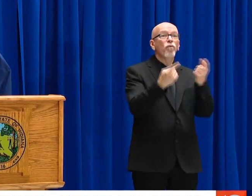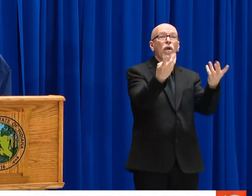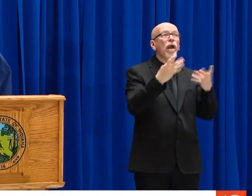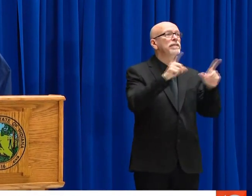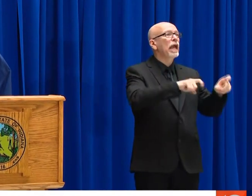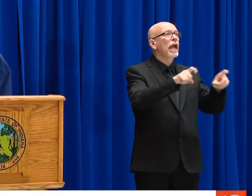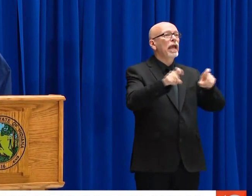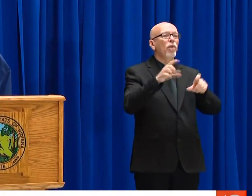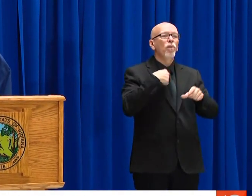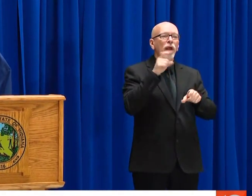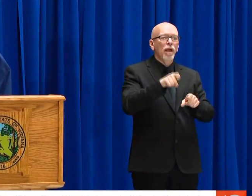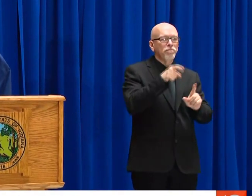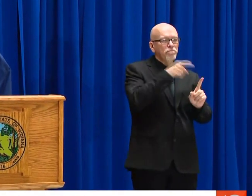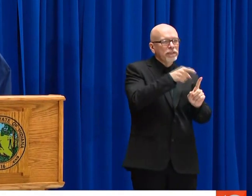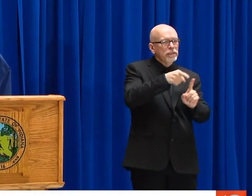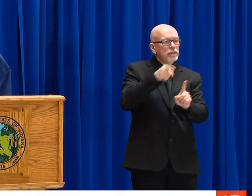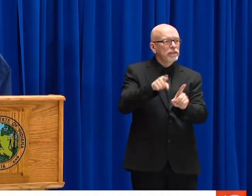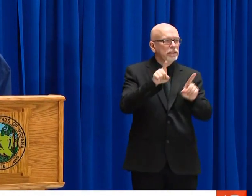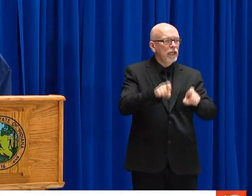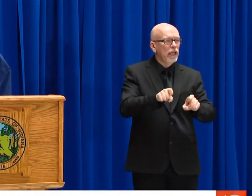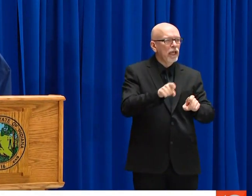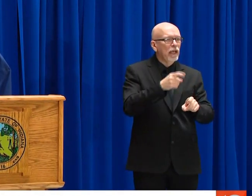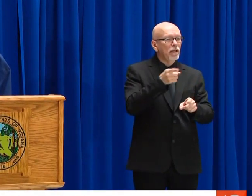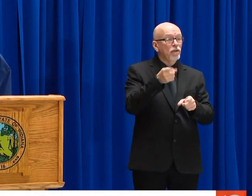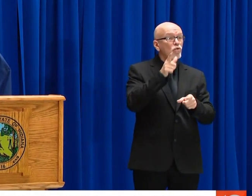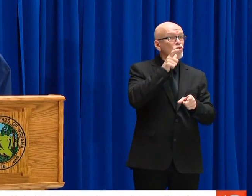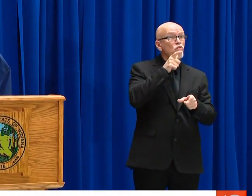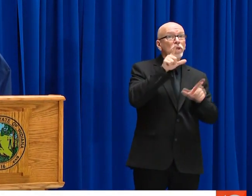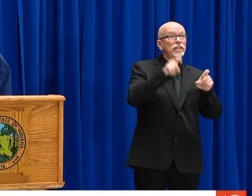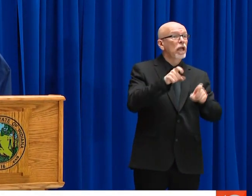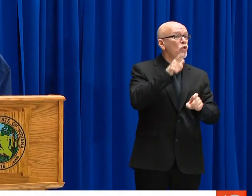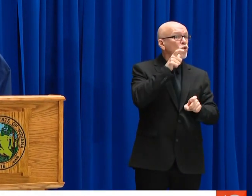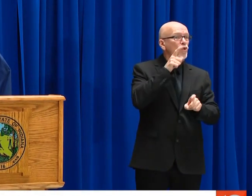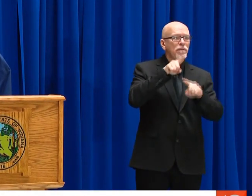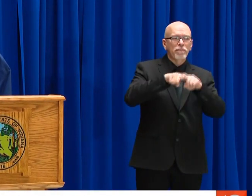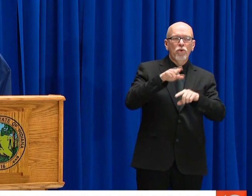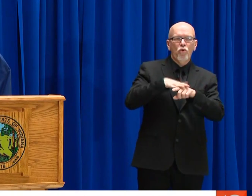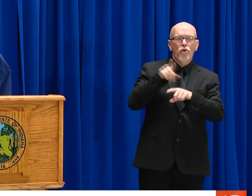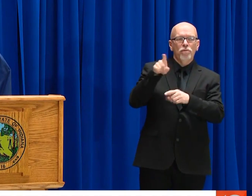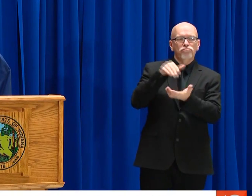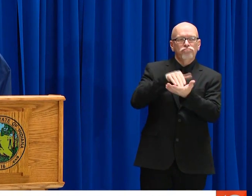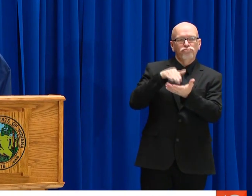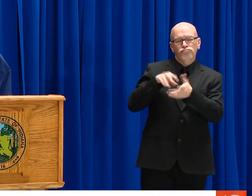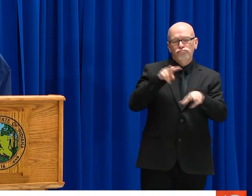INDIANA STATE DEPARTMENT OF HEALTH CONTINUES TO SUPPORT TARGETED TESTING RATHER THAN TESTING EVERYONE WHO IS SICK.